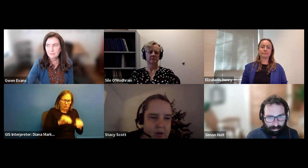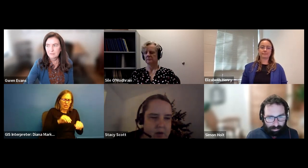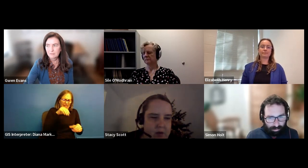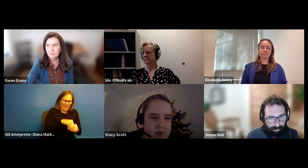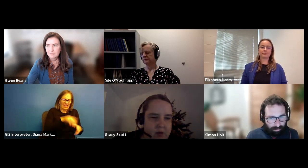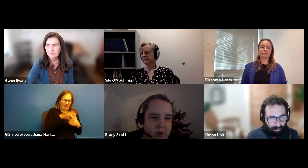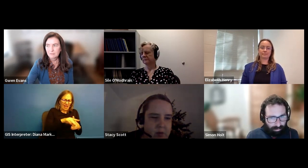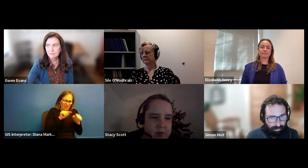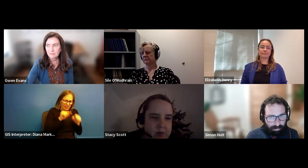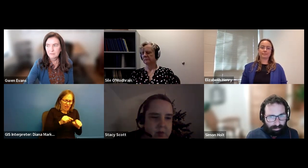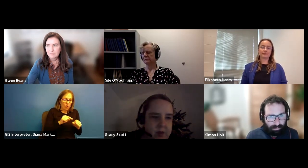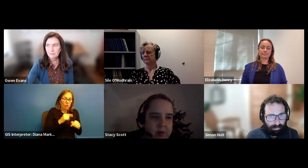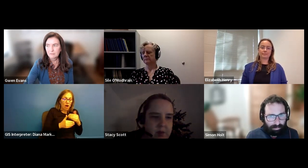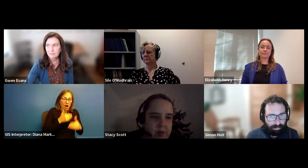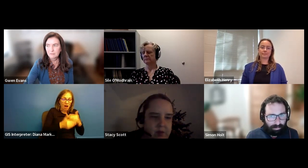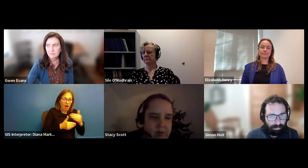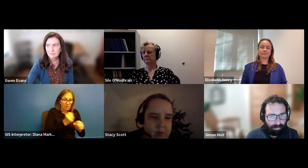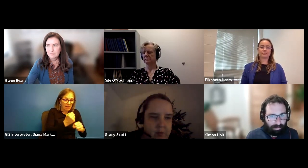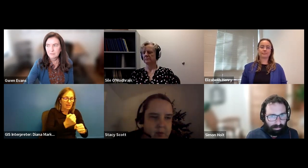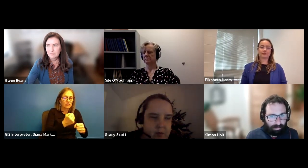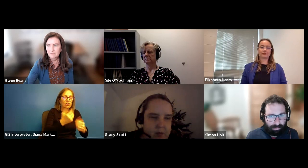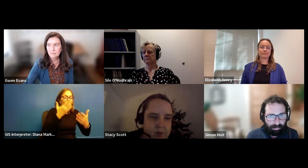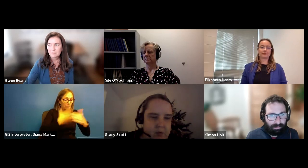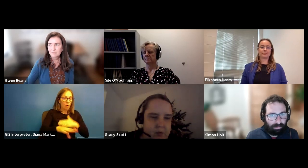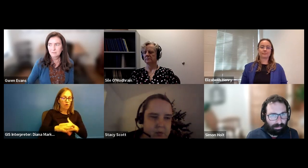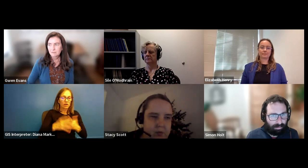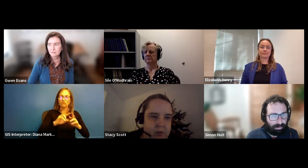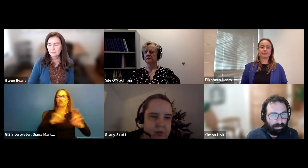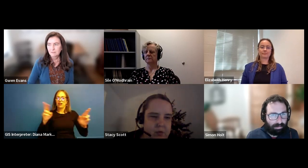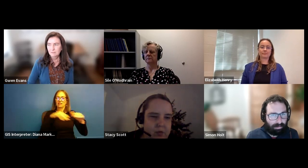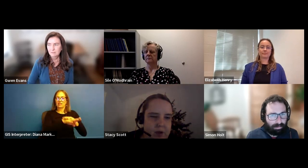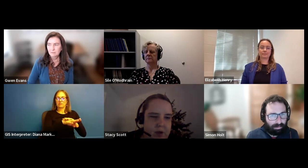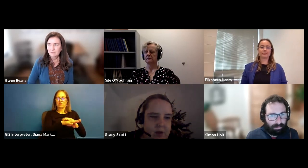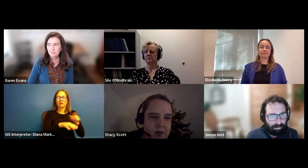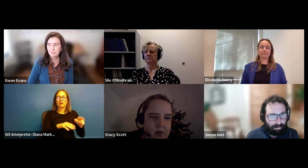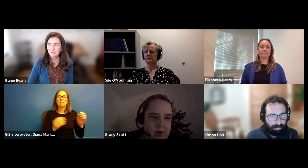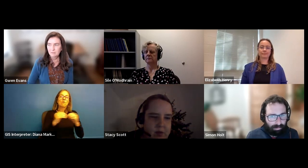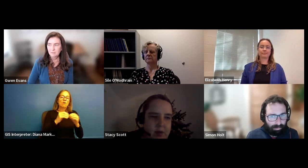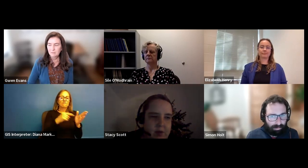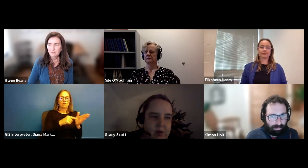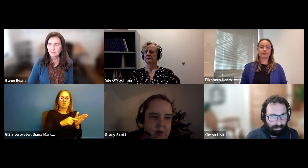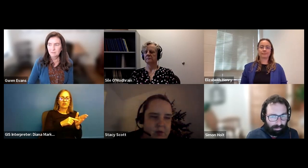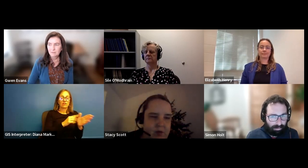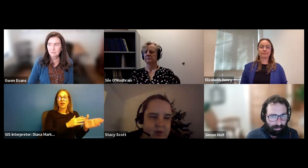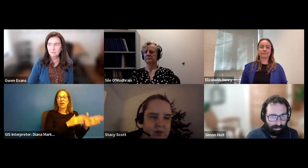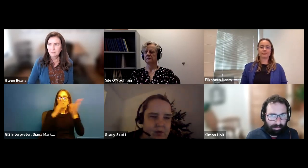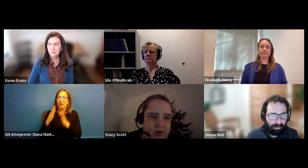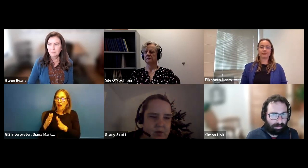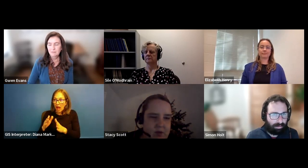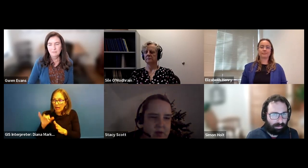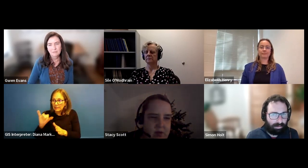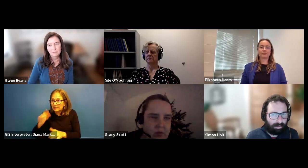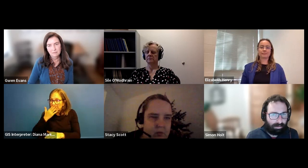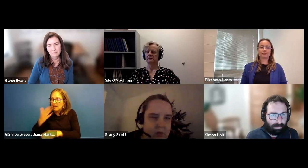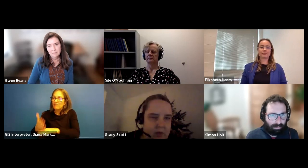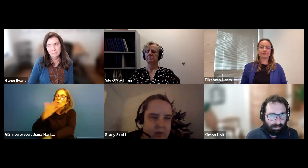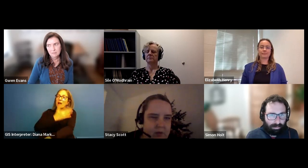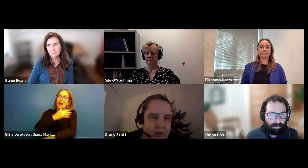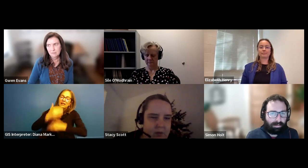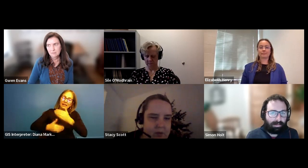Stacy Scott: as it's bought as it to make it born accessible, it will be much more affordable to do that than to go back and retrofit accessibility into a catalogue.